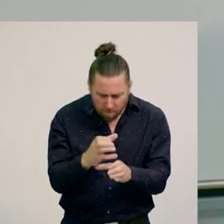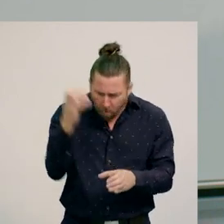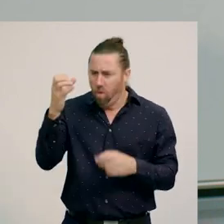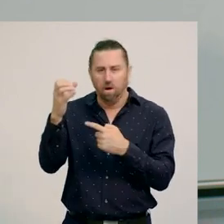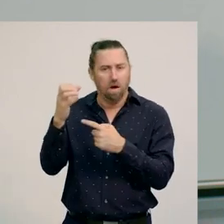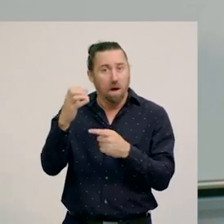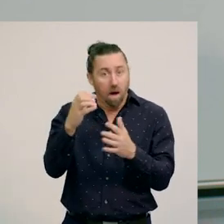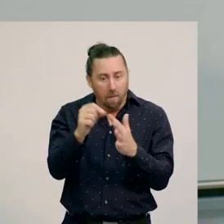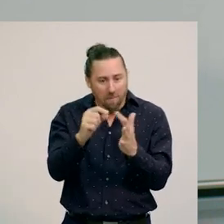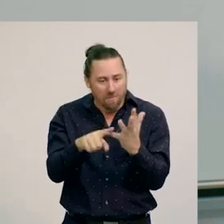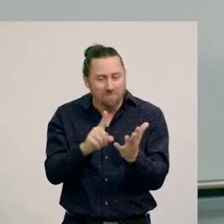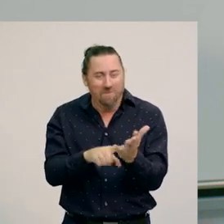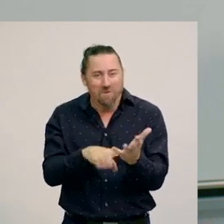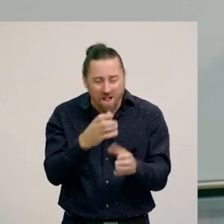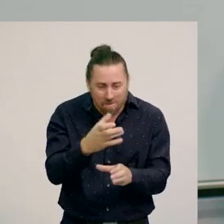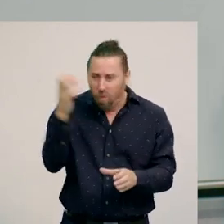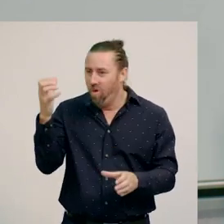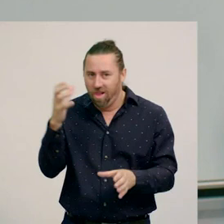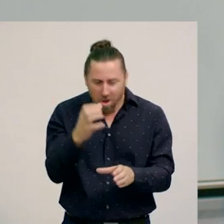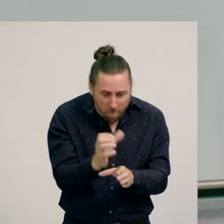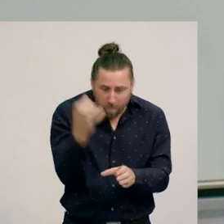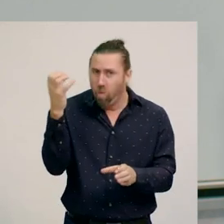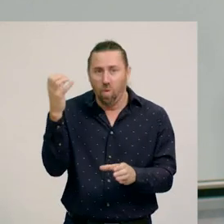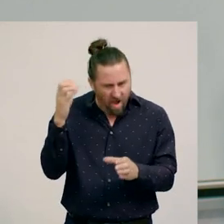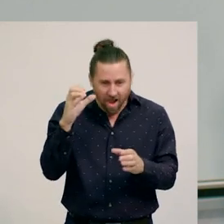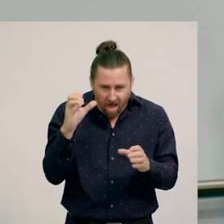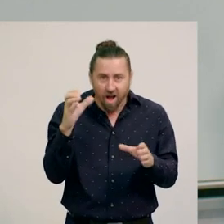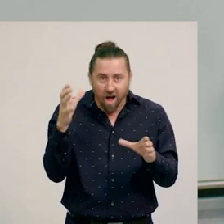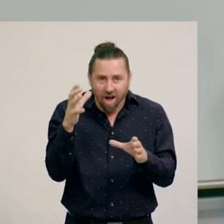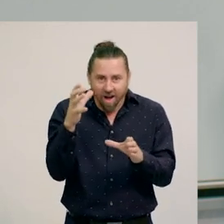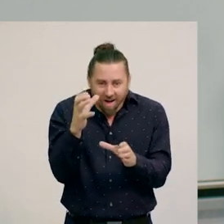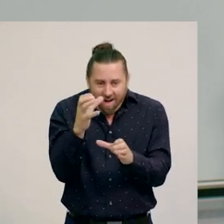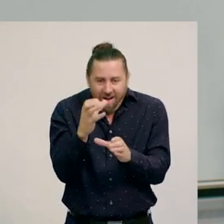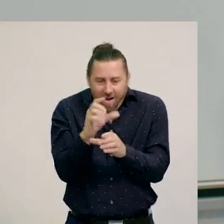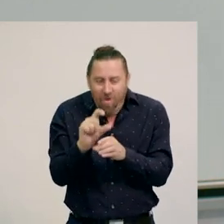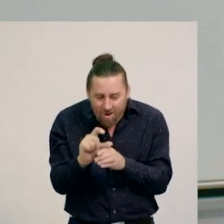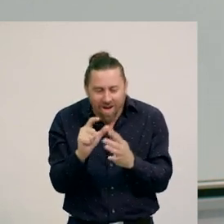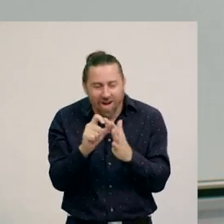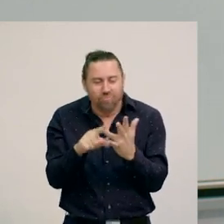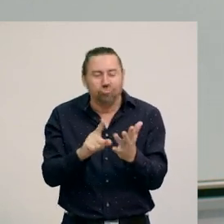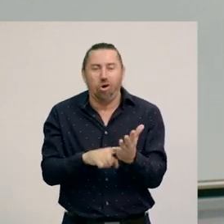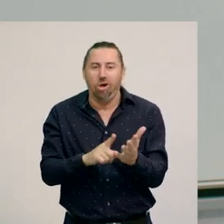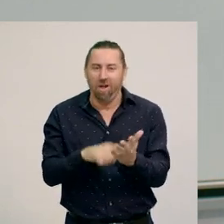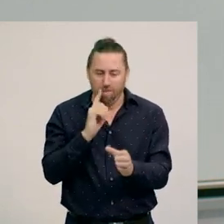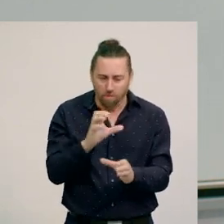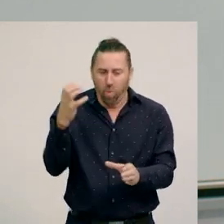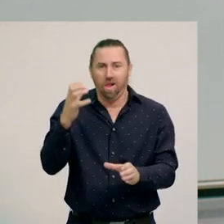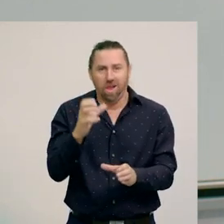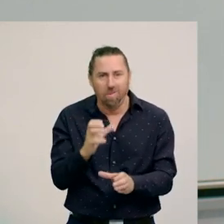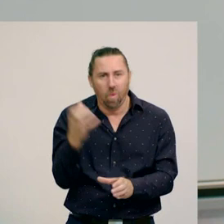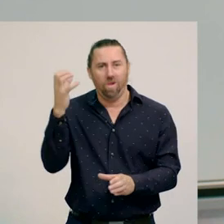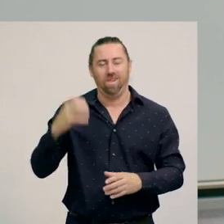And pull that and we find more. There's lots more inside. That’s a simple pull.